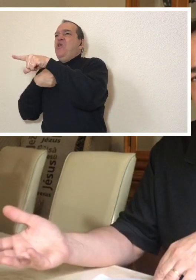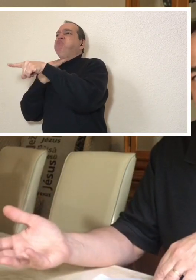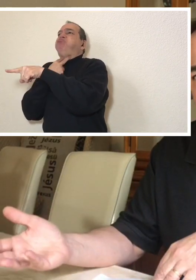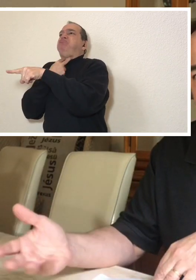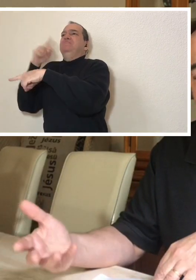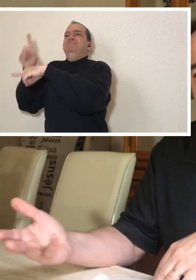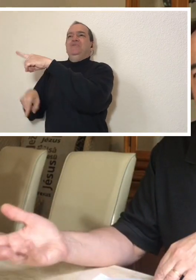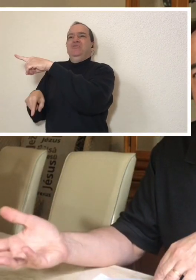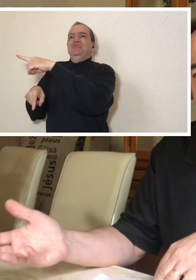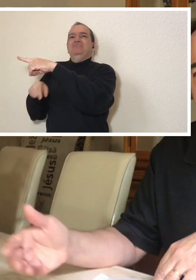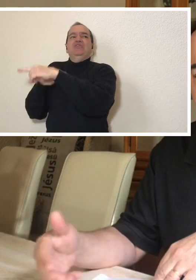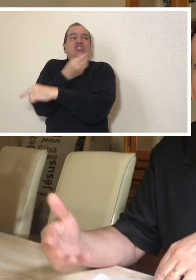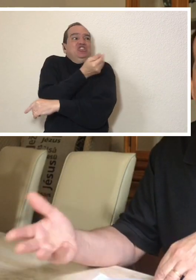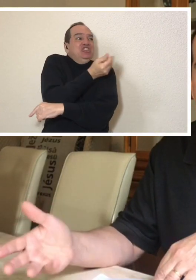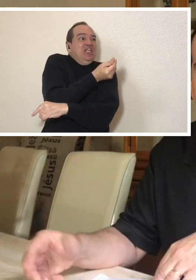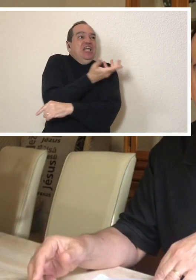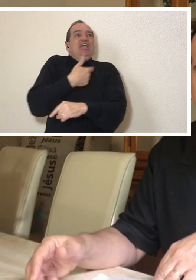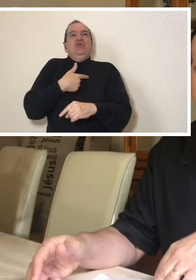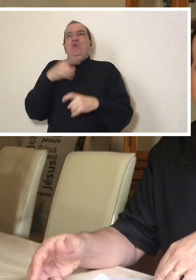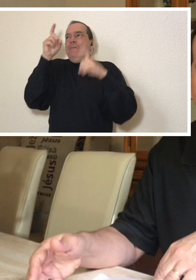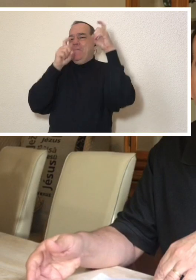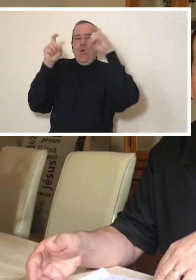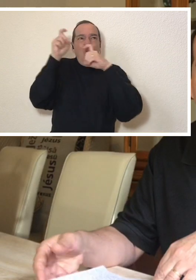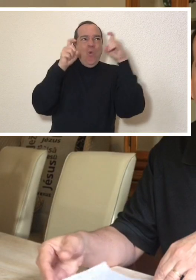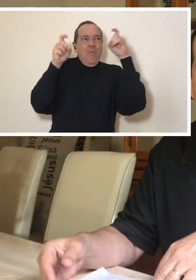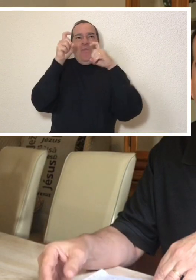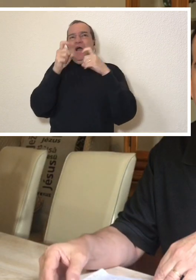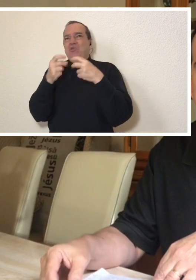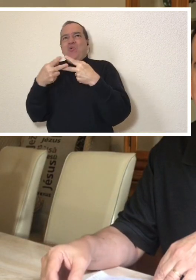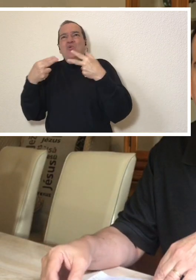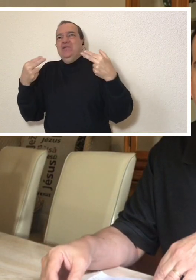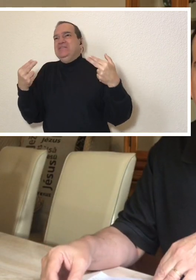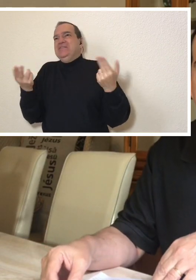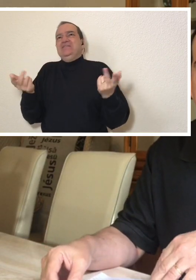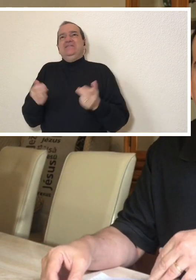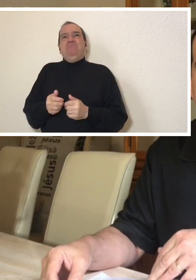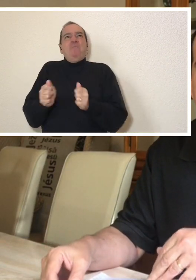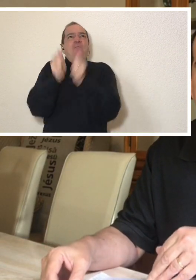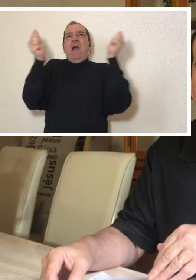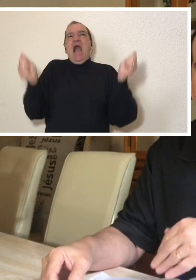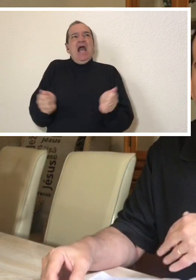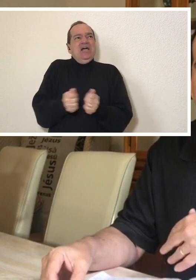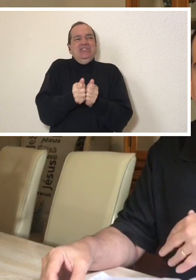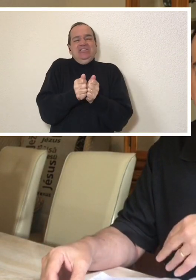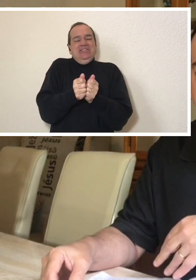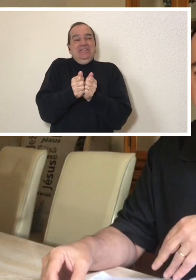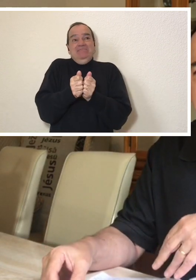and had finished the probation period so I started to get worried